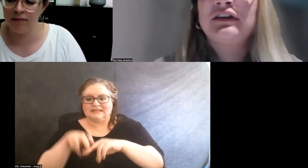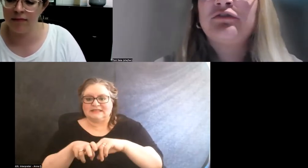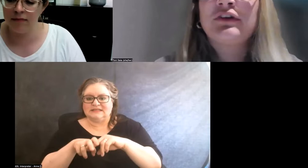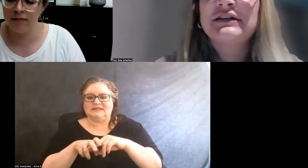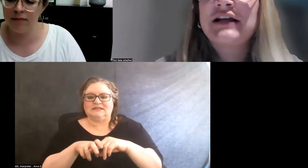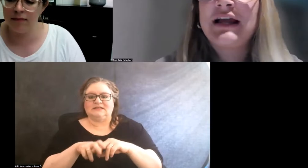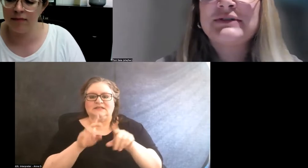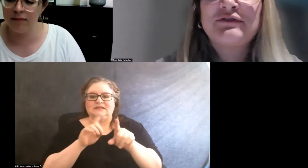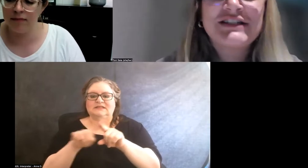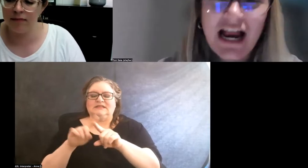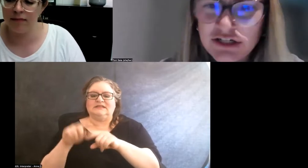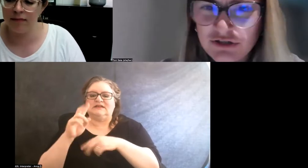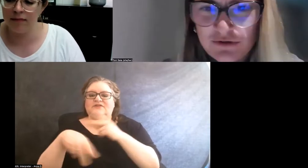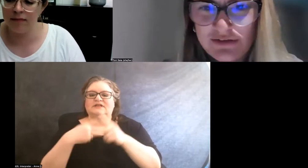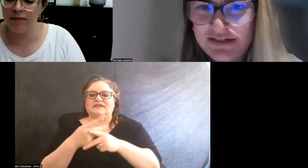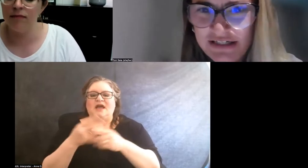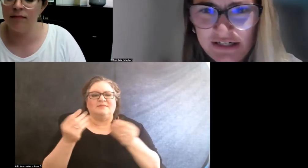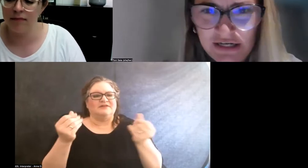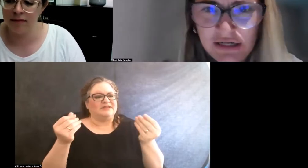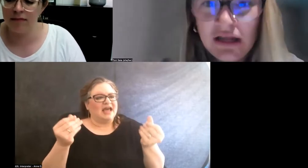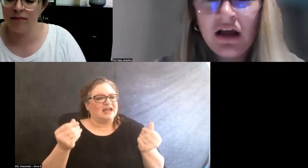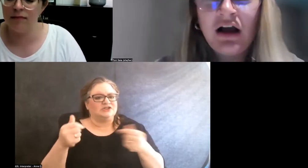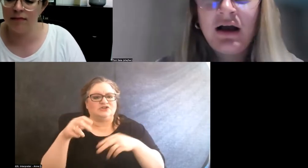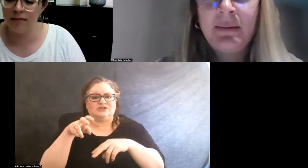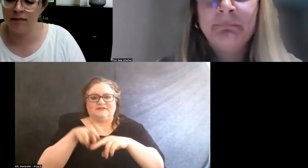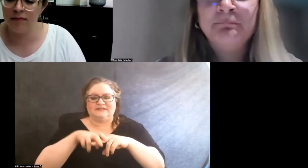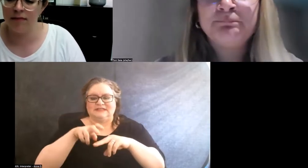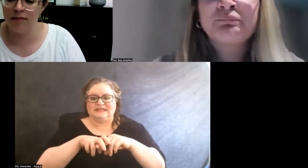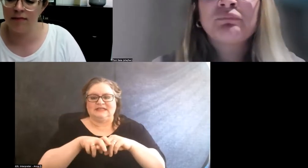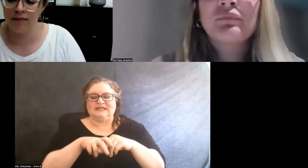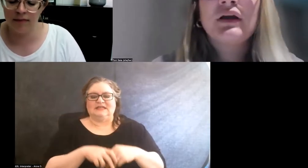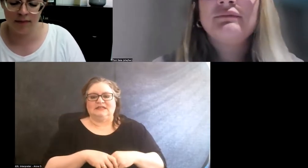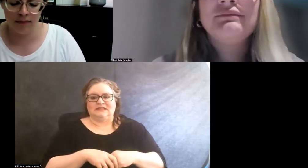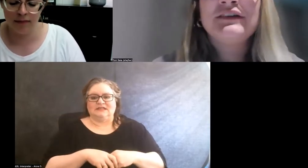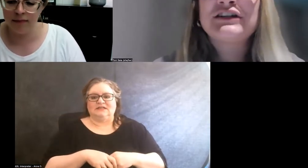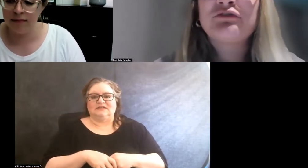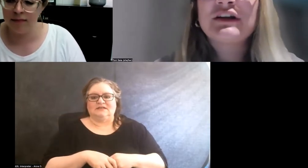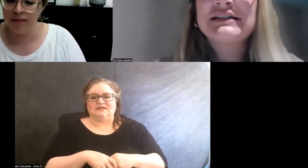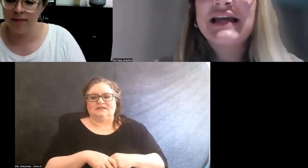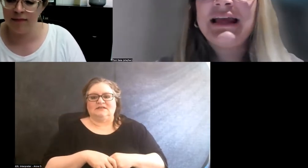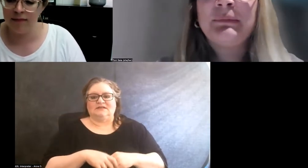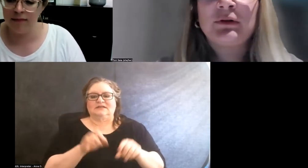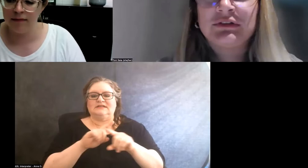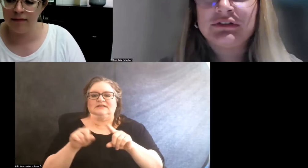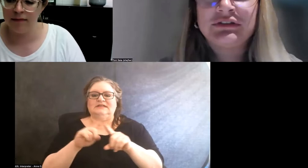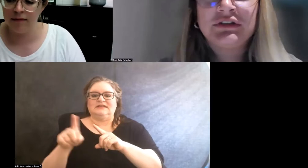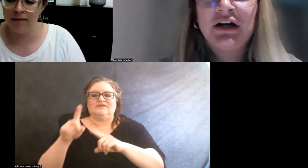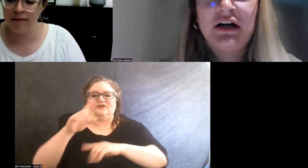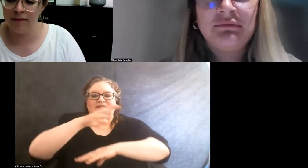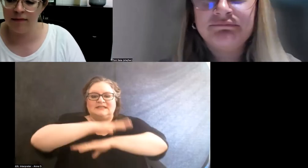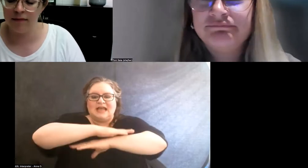different types of textures of seating, different tables,